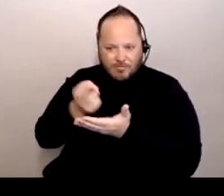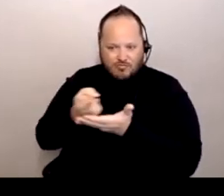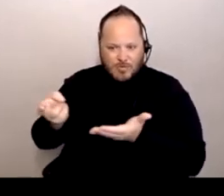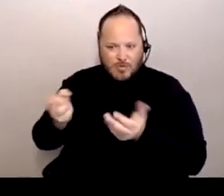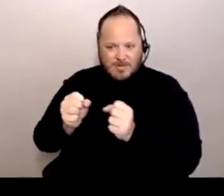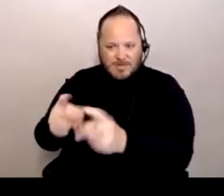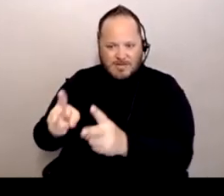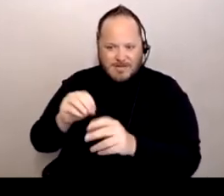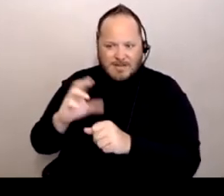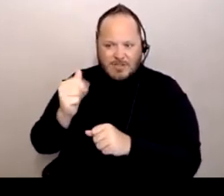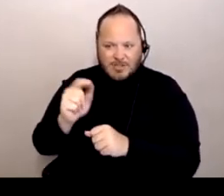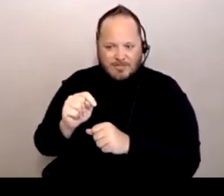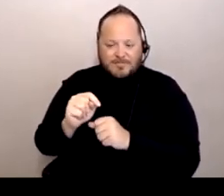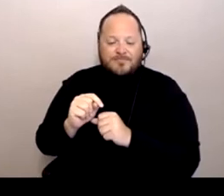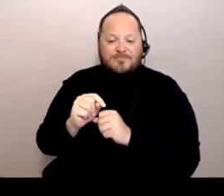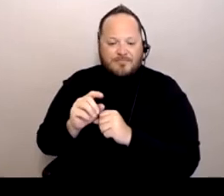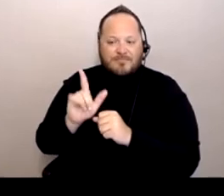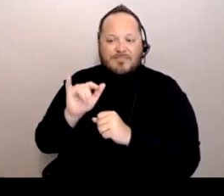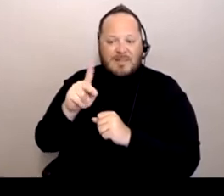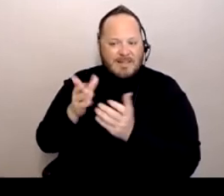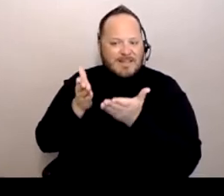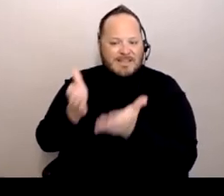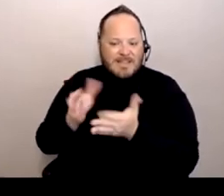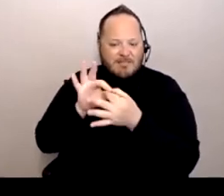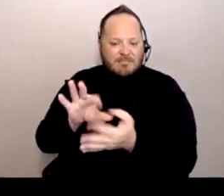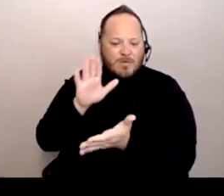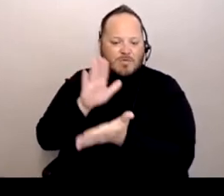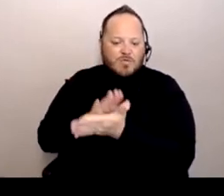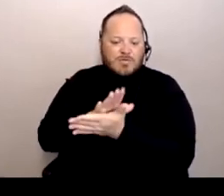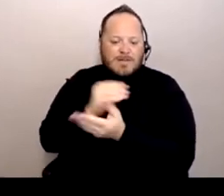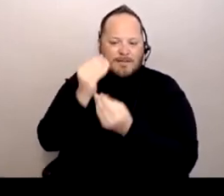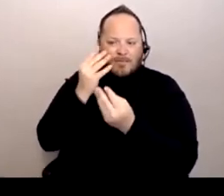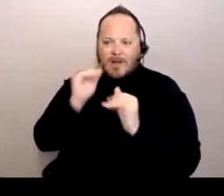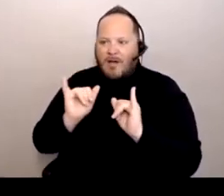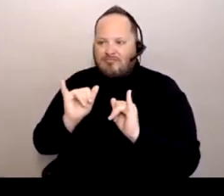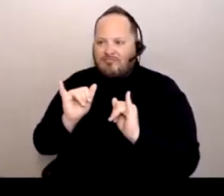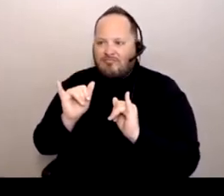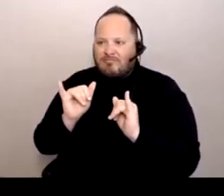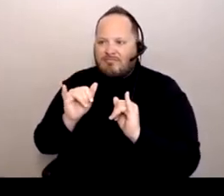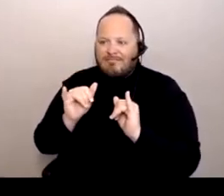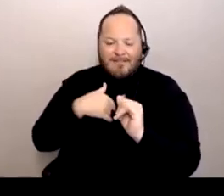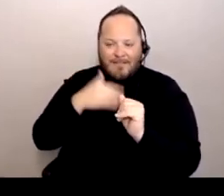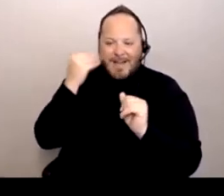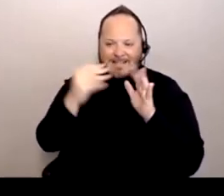about schools and information. Ah, I thought I was gonna, but I guess it didn't copy to it right.